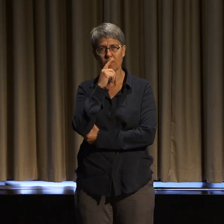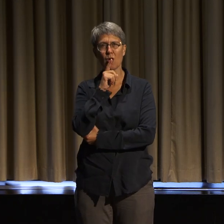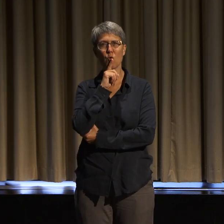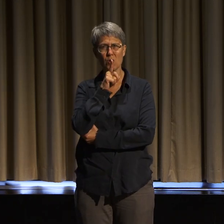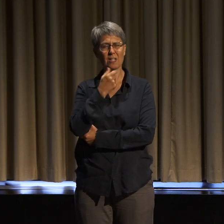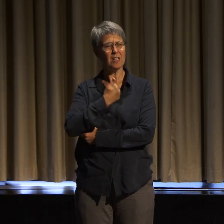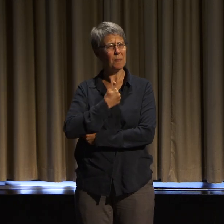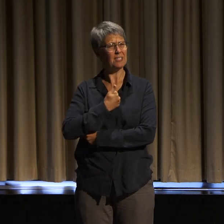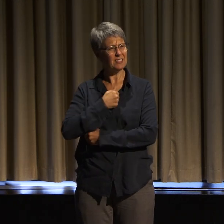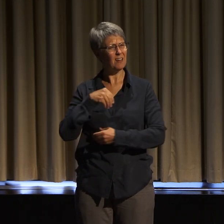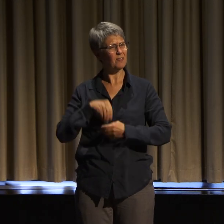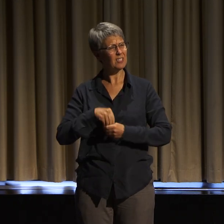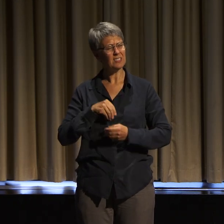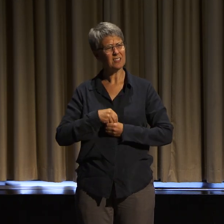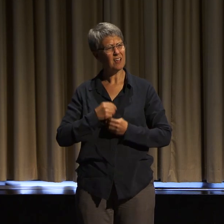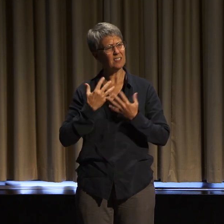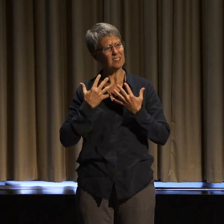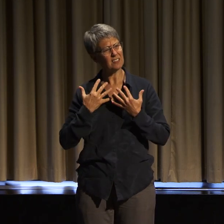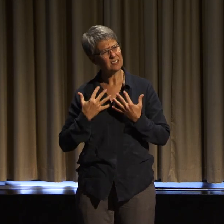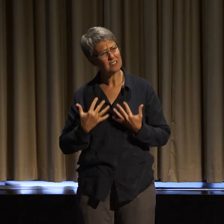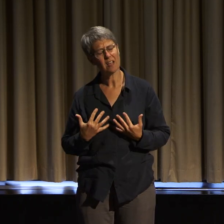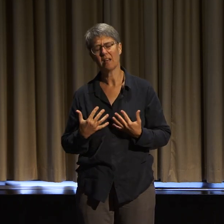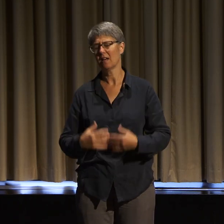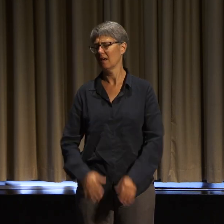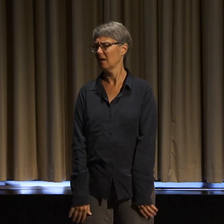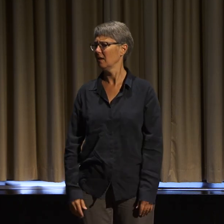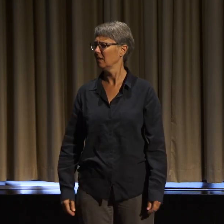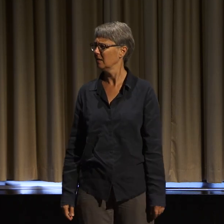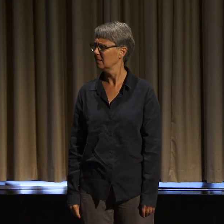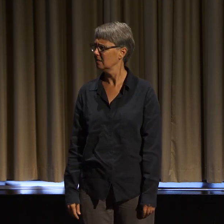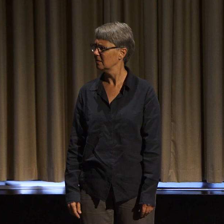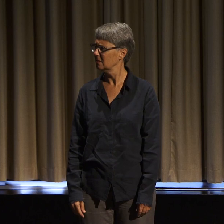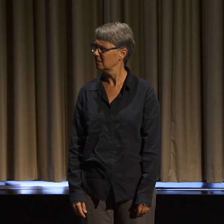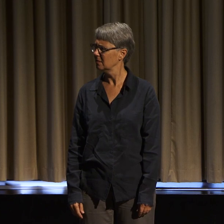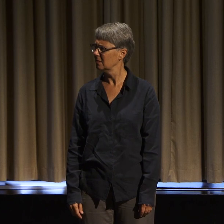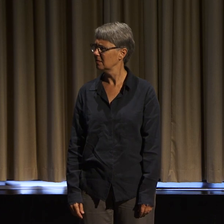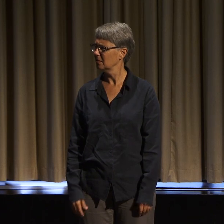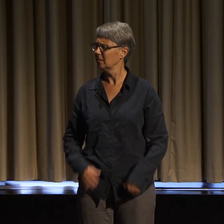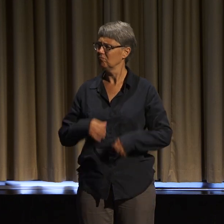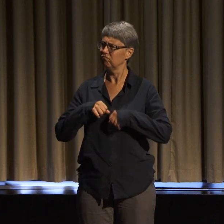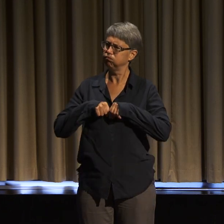in me, a deep longing and aching for what I wish that I had had,